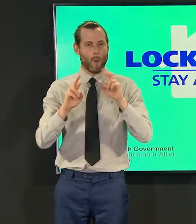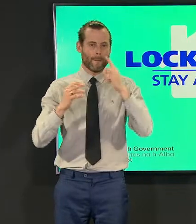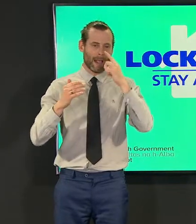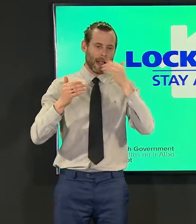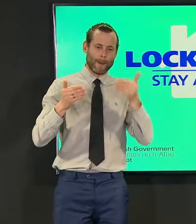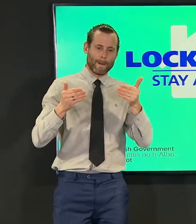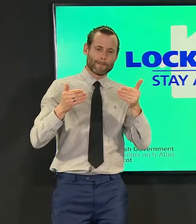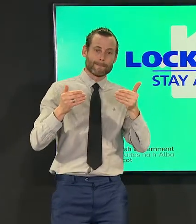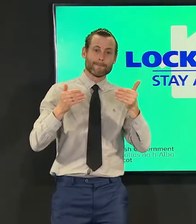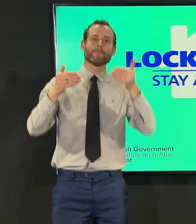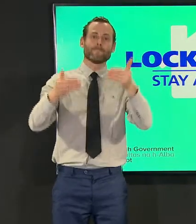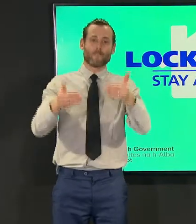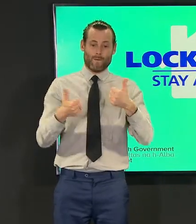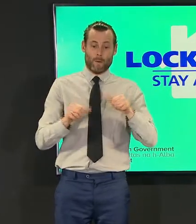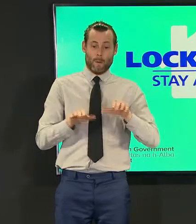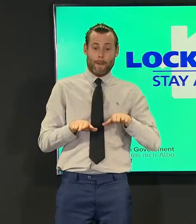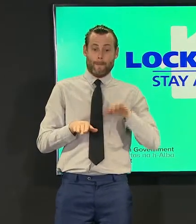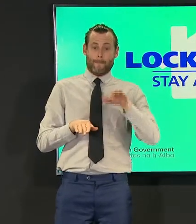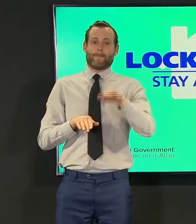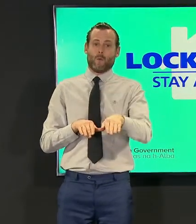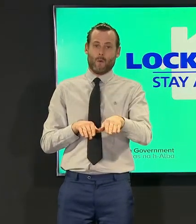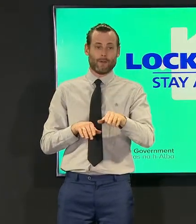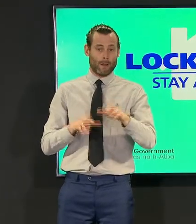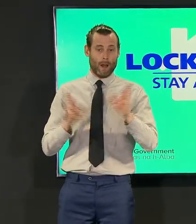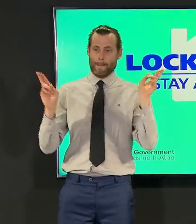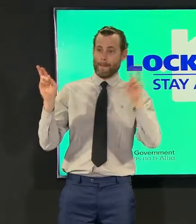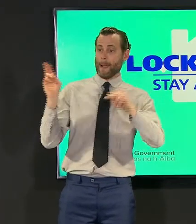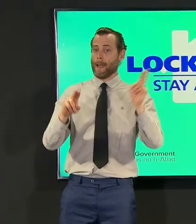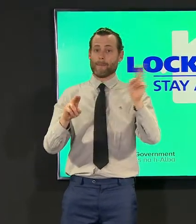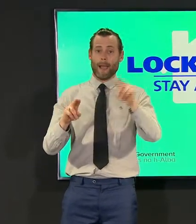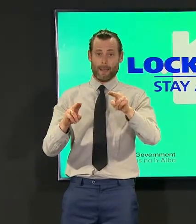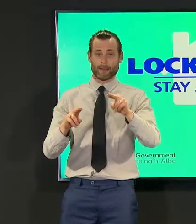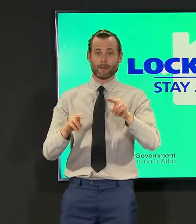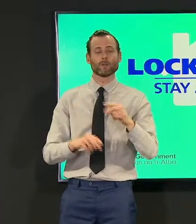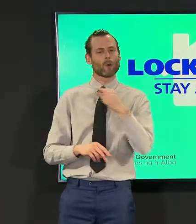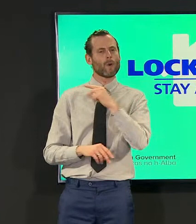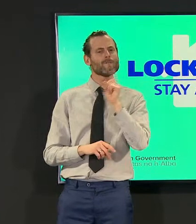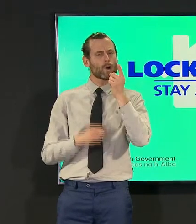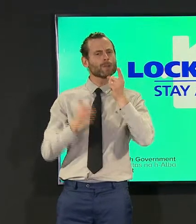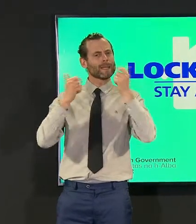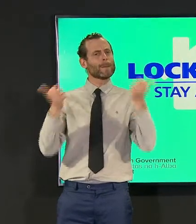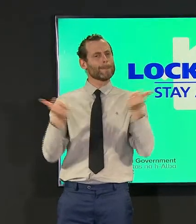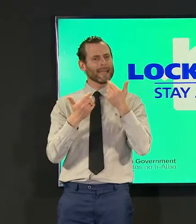another step uh out of lockdown and first minister set out at what those might be